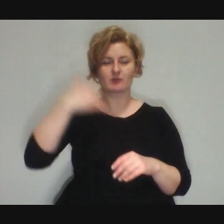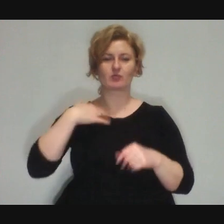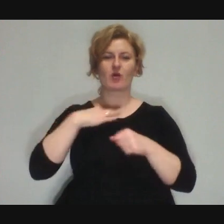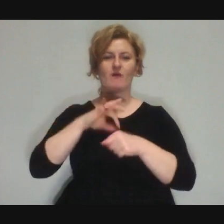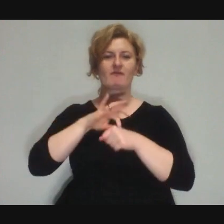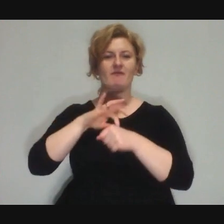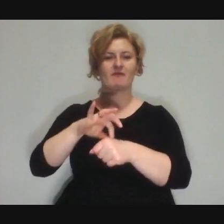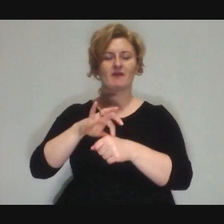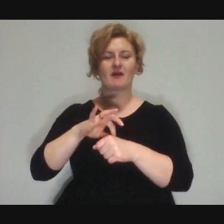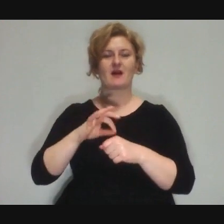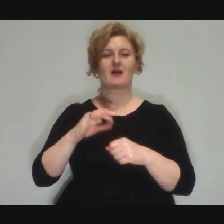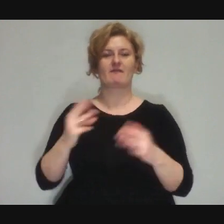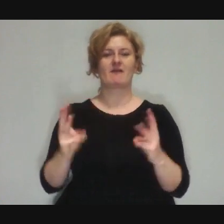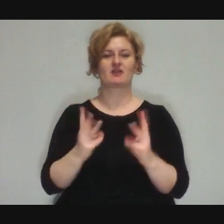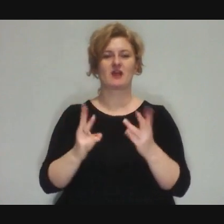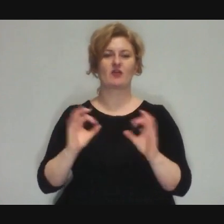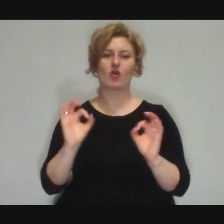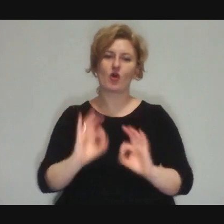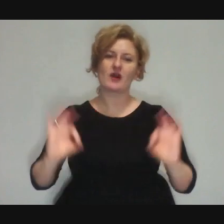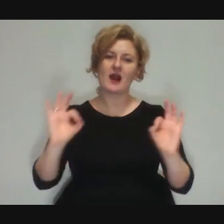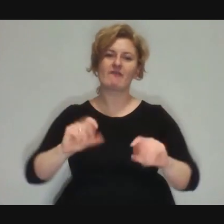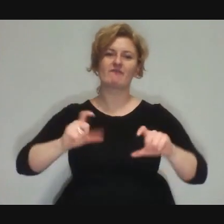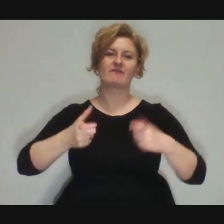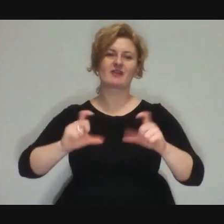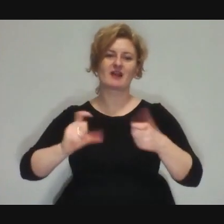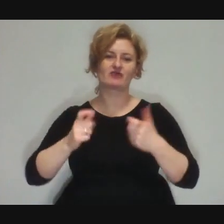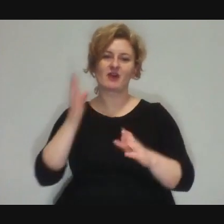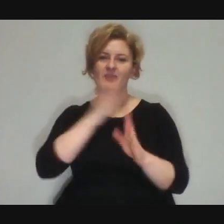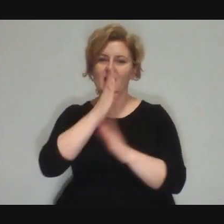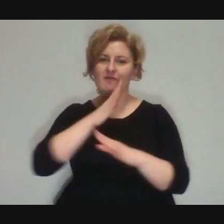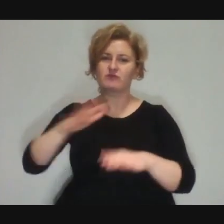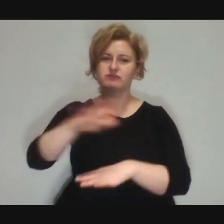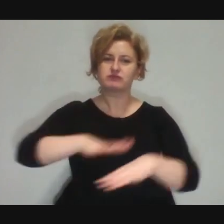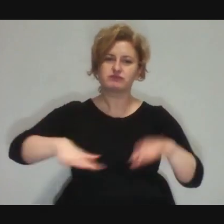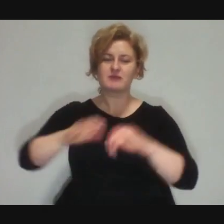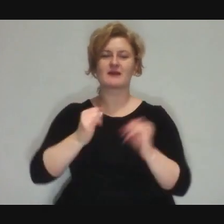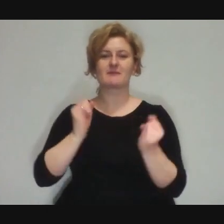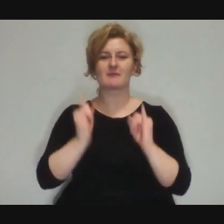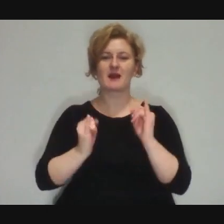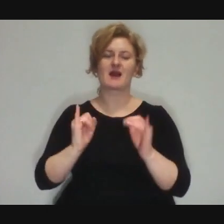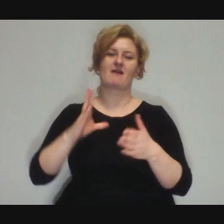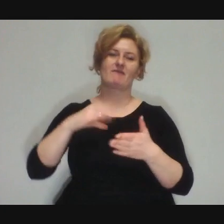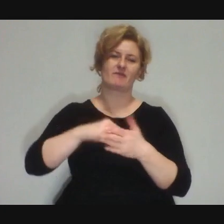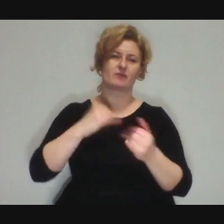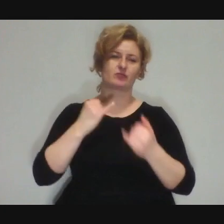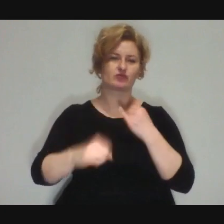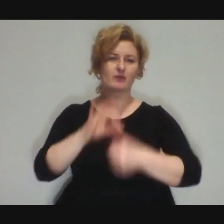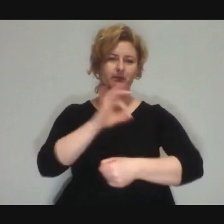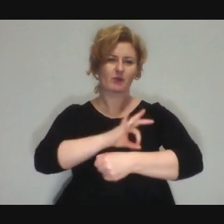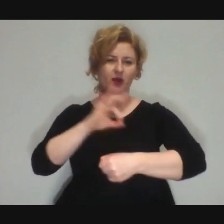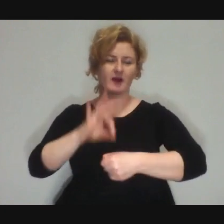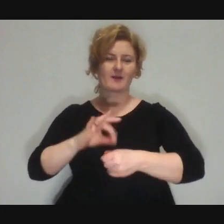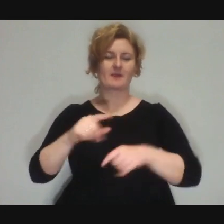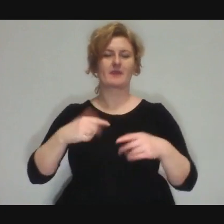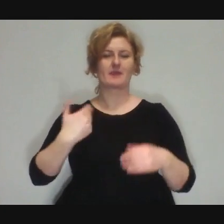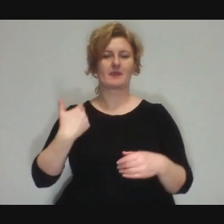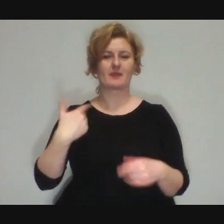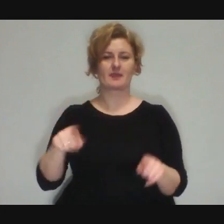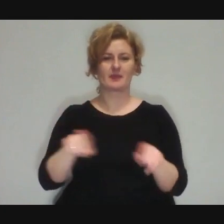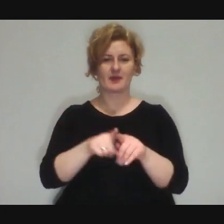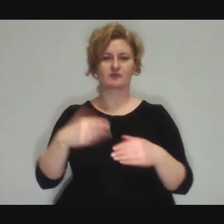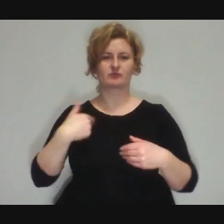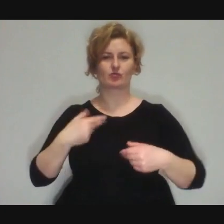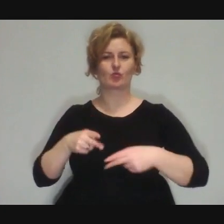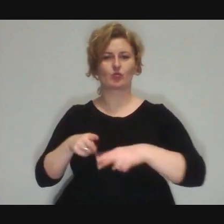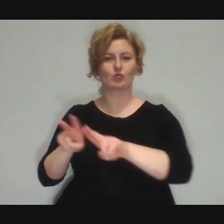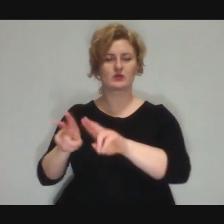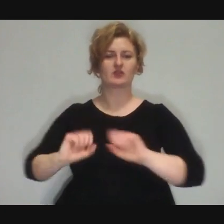e.g. at various outdoor events or as part of various projects, and we took part in artistic activities,